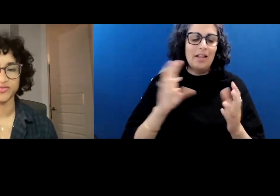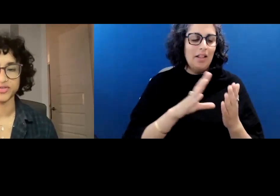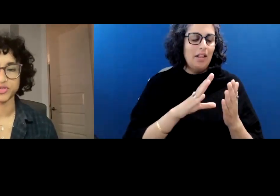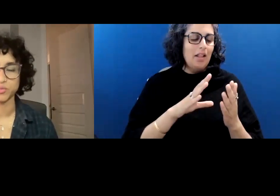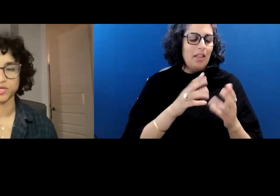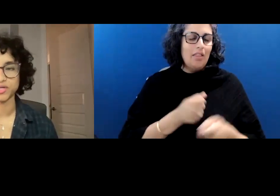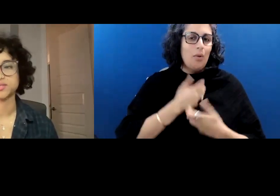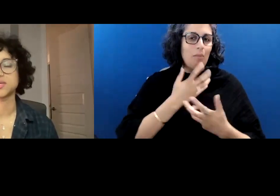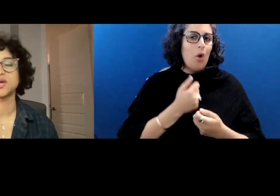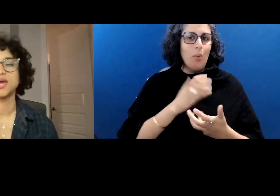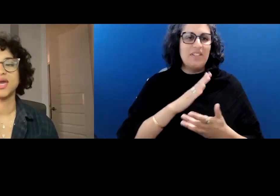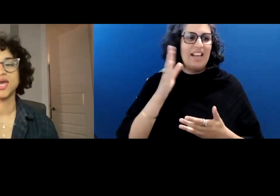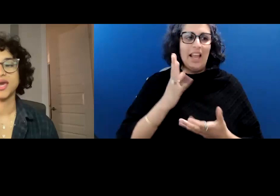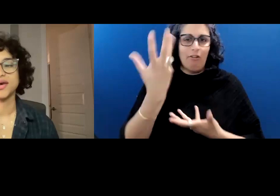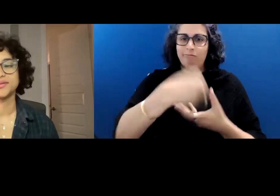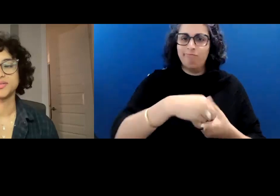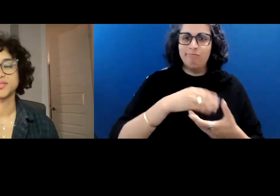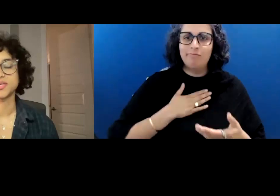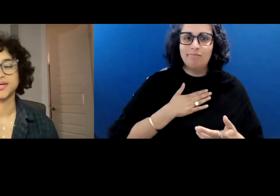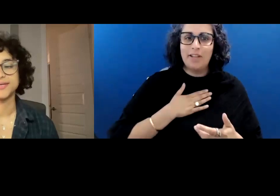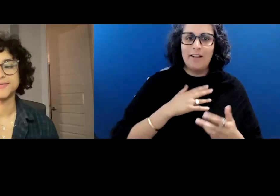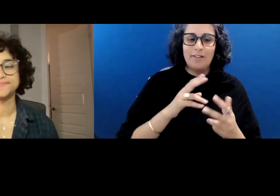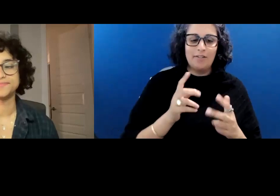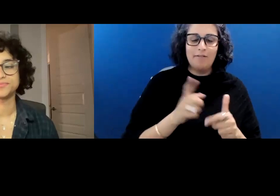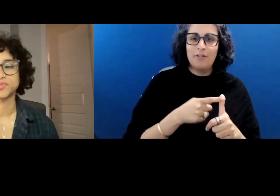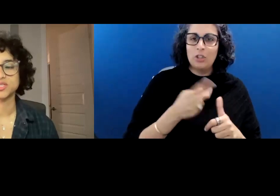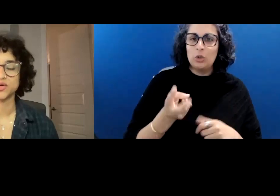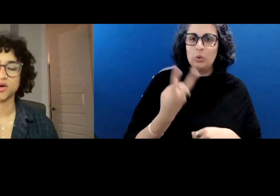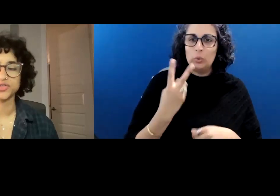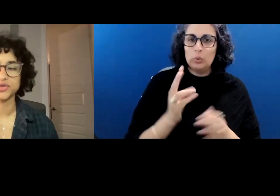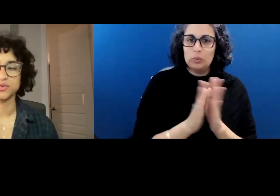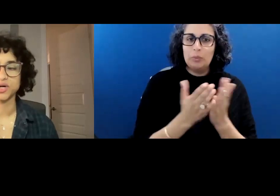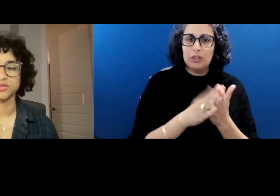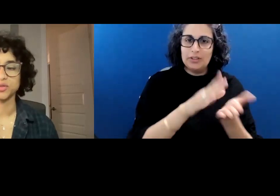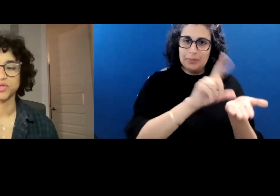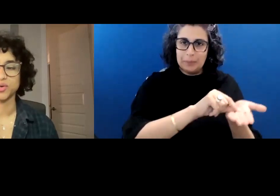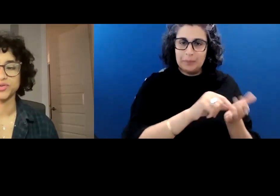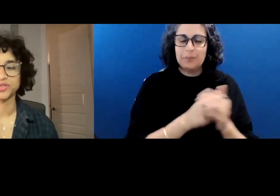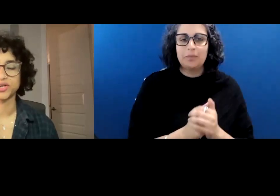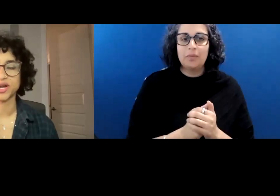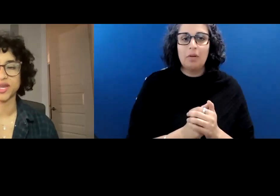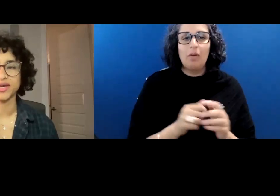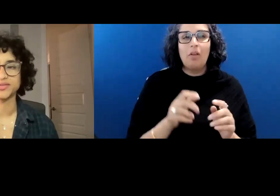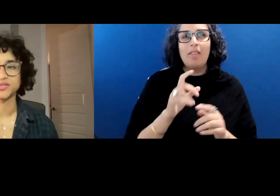my first 2 books, and they're also a little bit older.